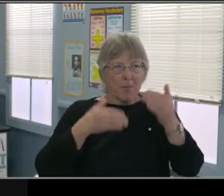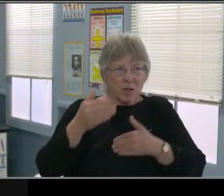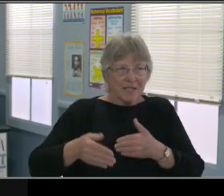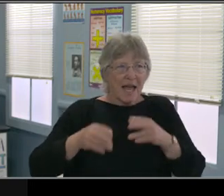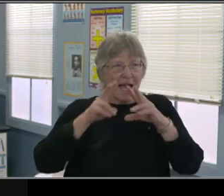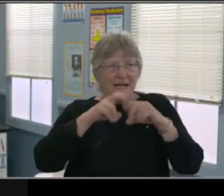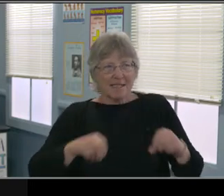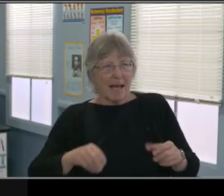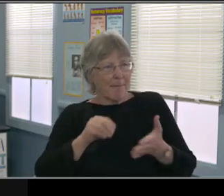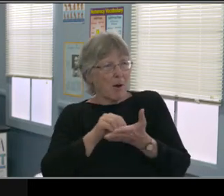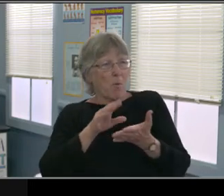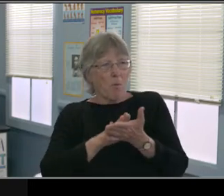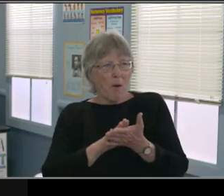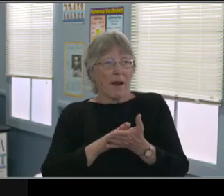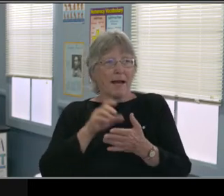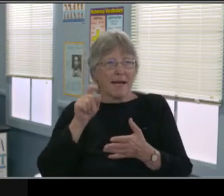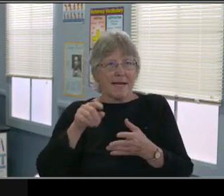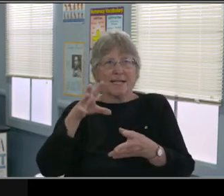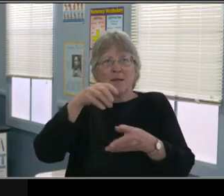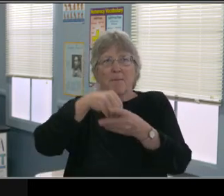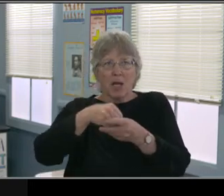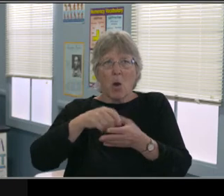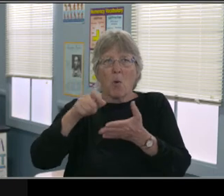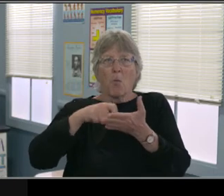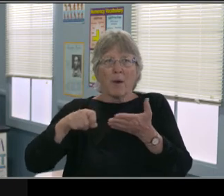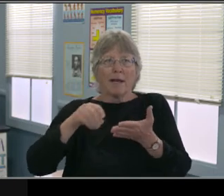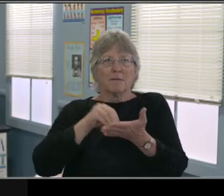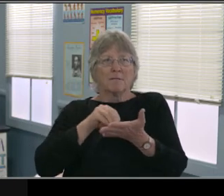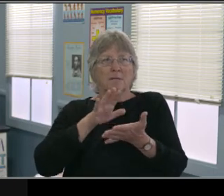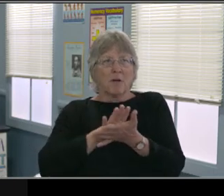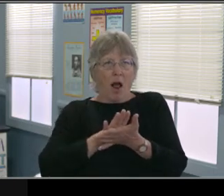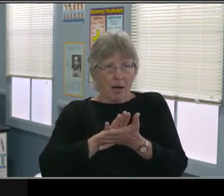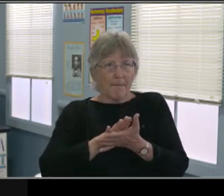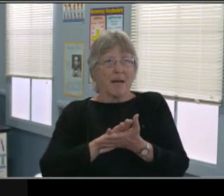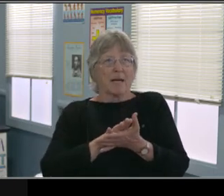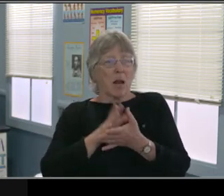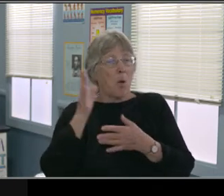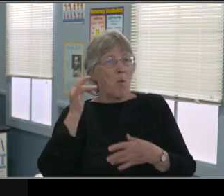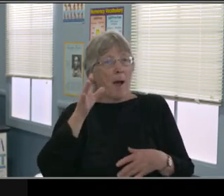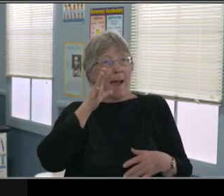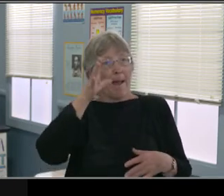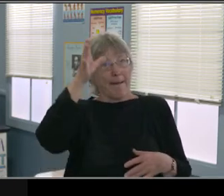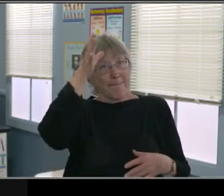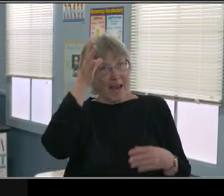and I know Harbor Regional Center and other regional centers are having a hard time as well.